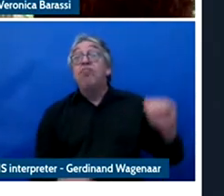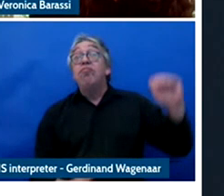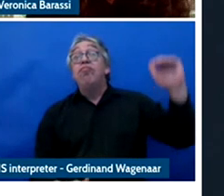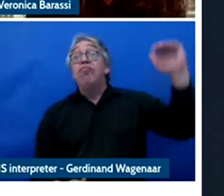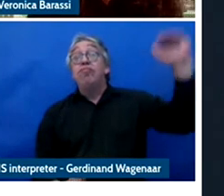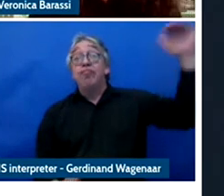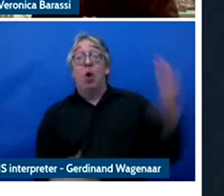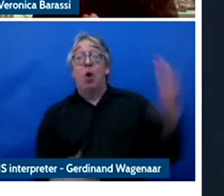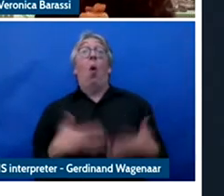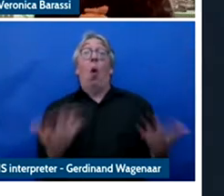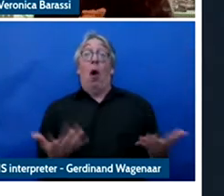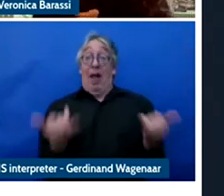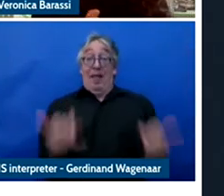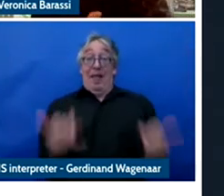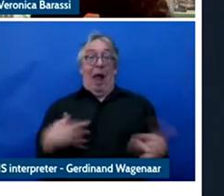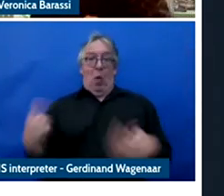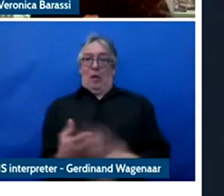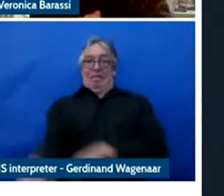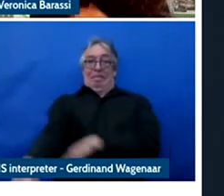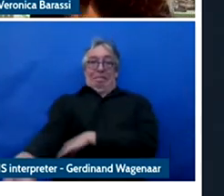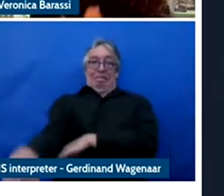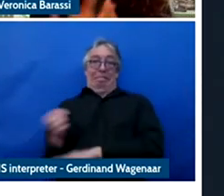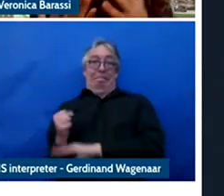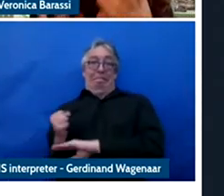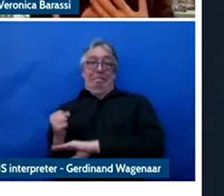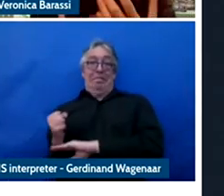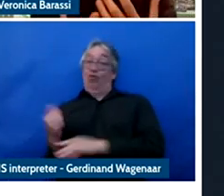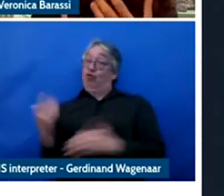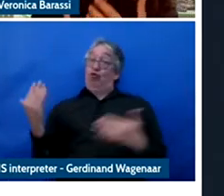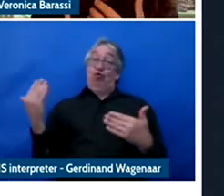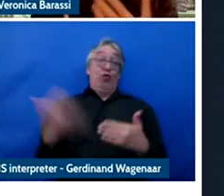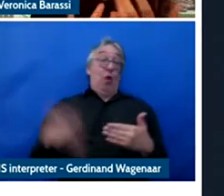And that is for me, it's something very important that we have to recognize.